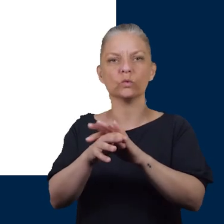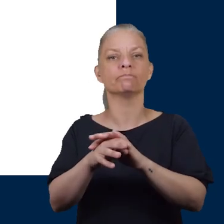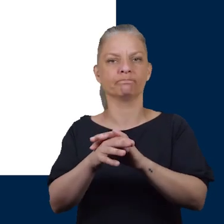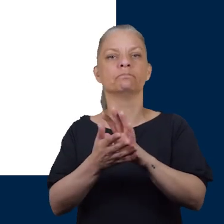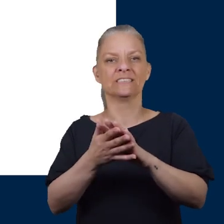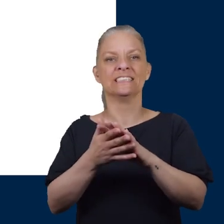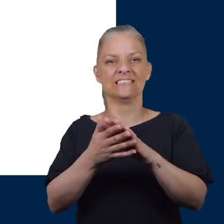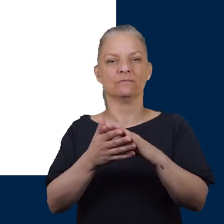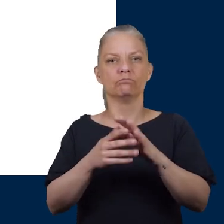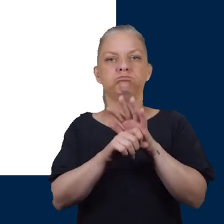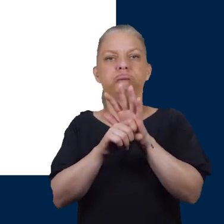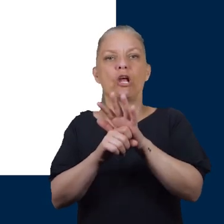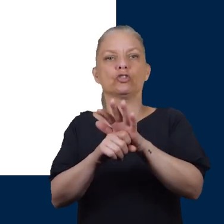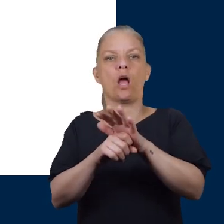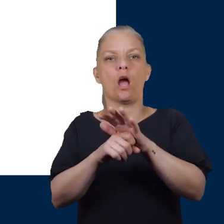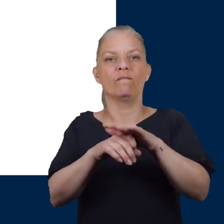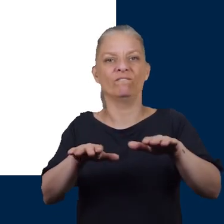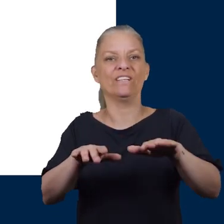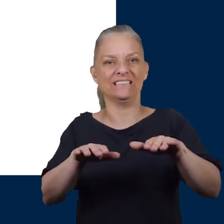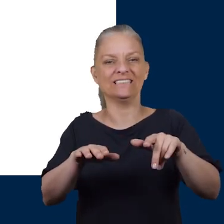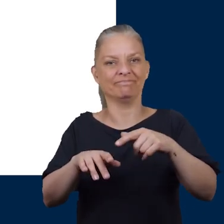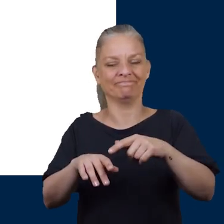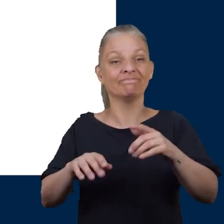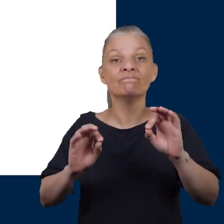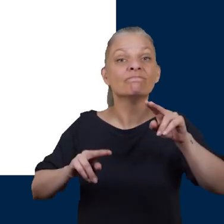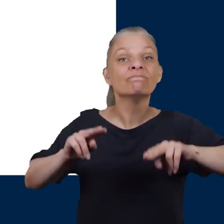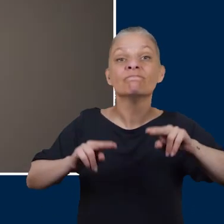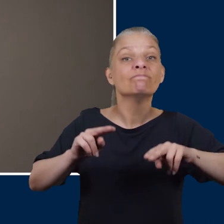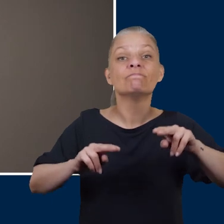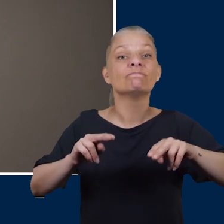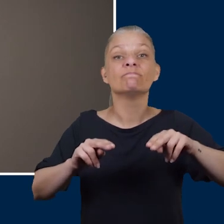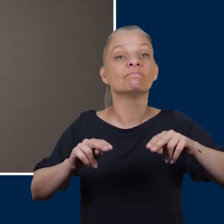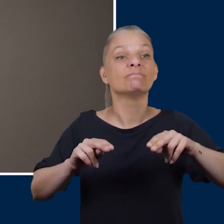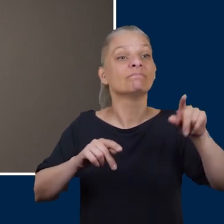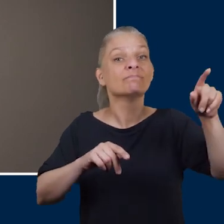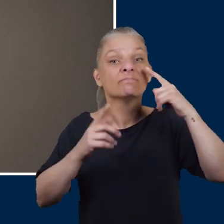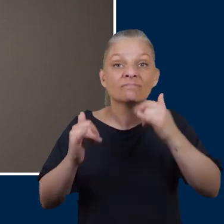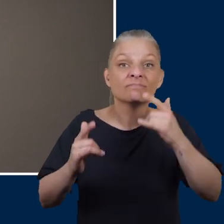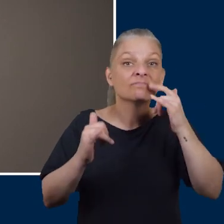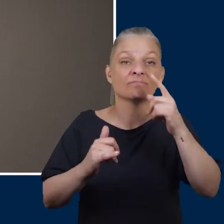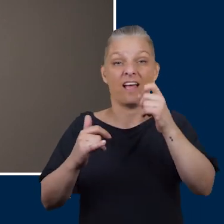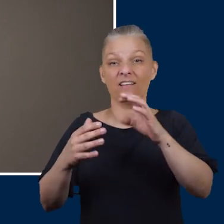and if not assessed and treated by a podiatrist could lead to tissue damage and ulceration. You